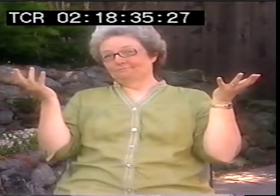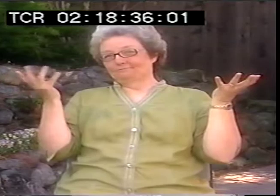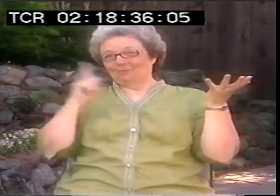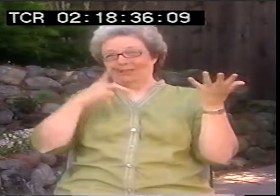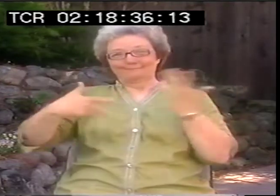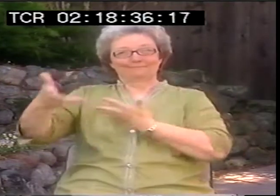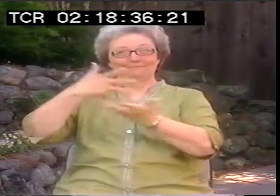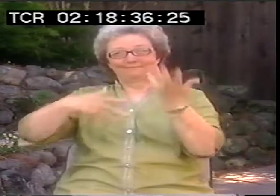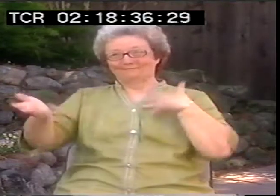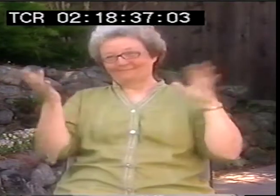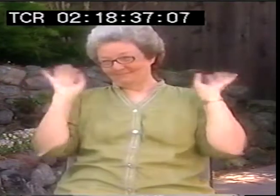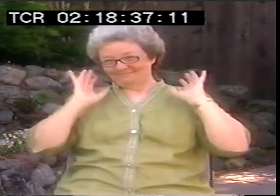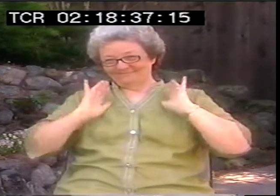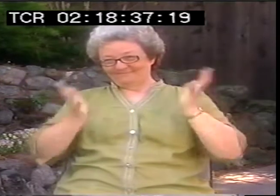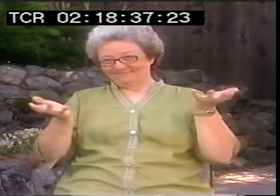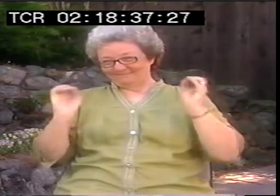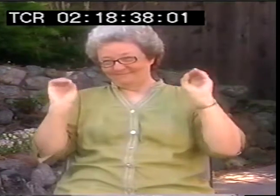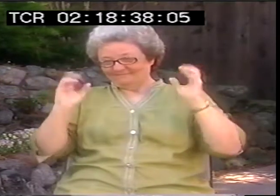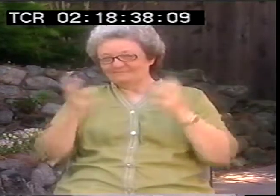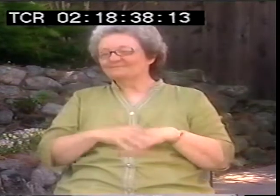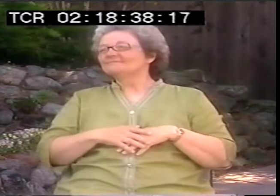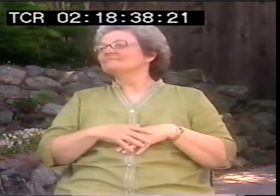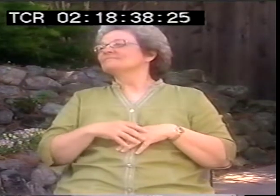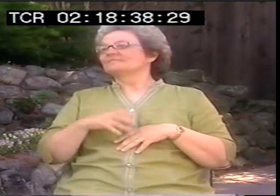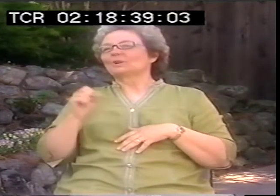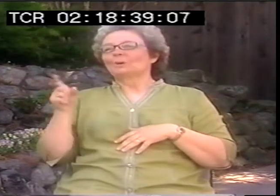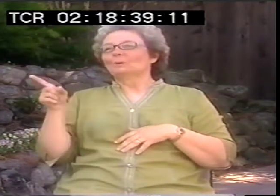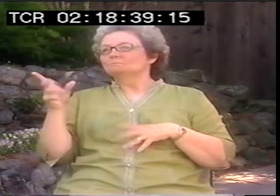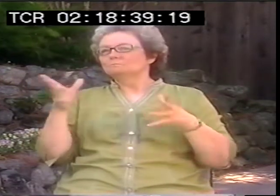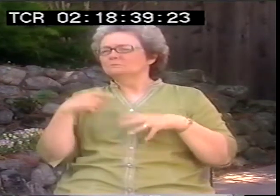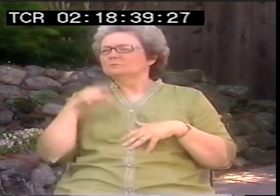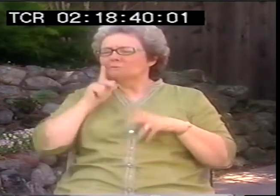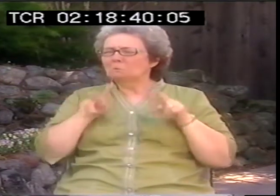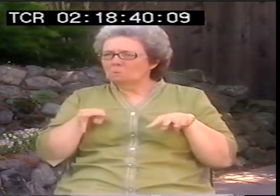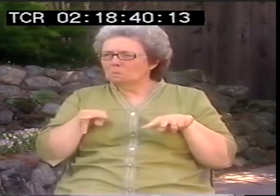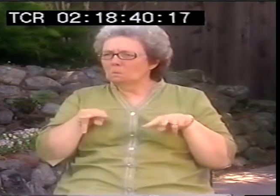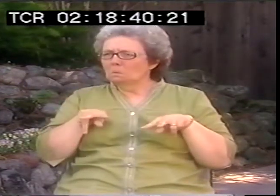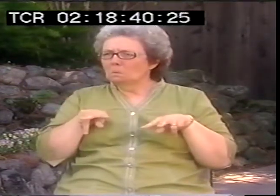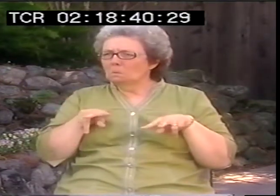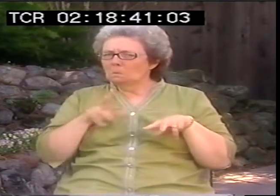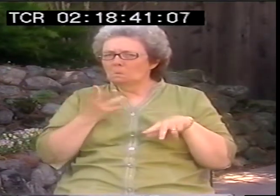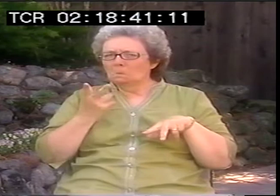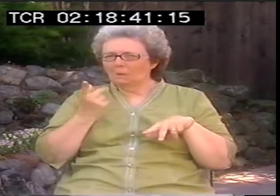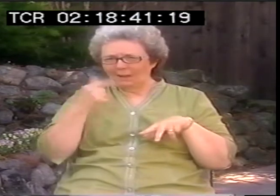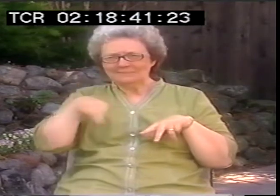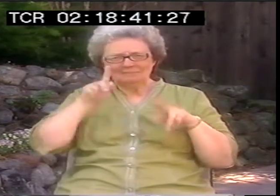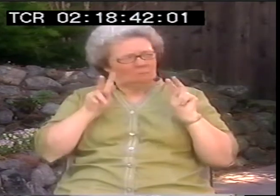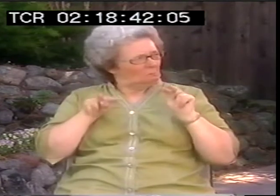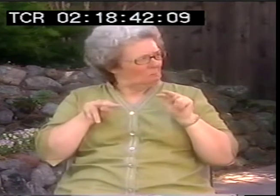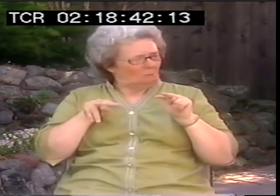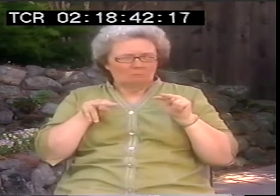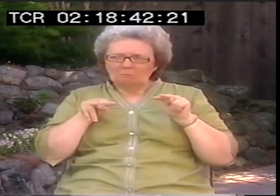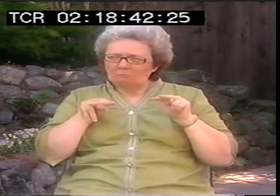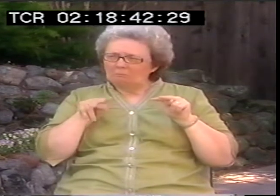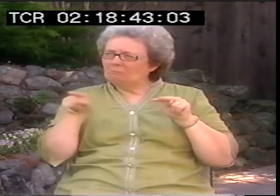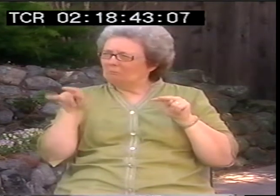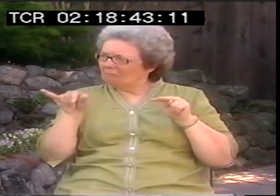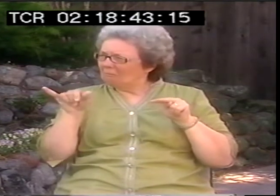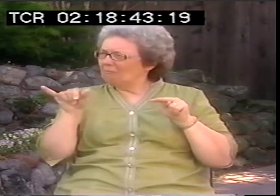didn't make any sense. But, deaf people were looked at, and we looked at each other, and we're thinking, are we disabled?